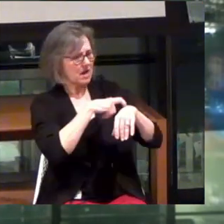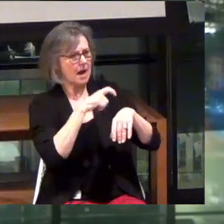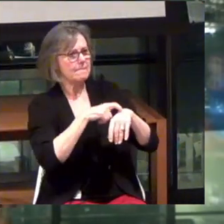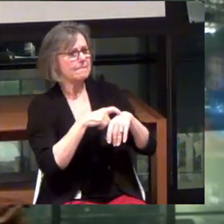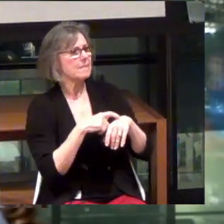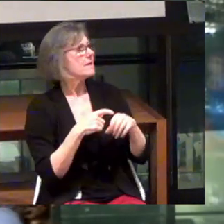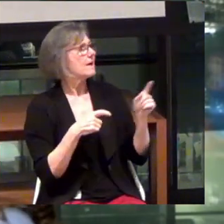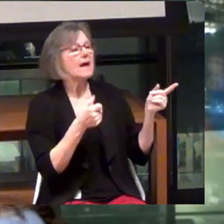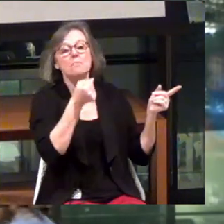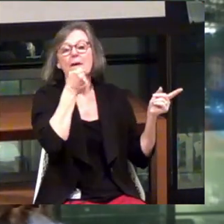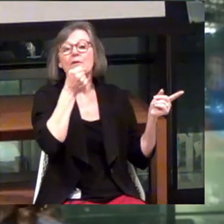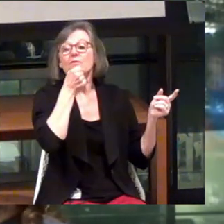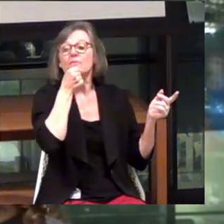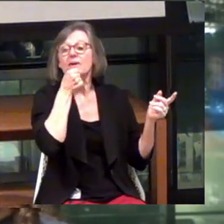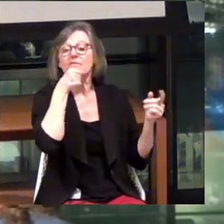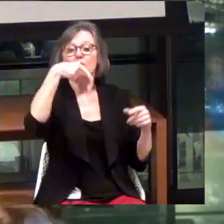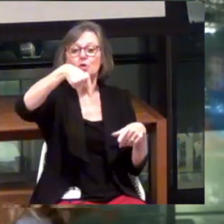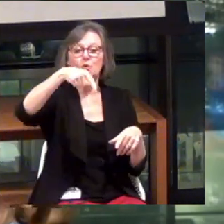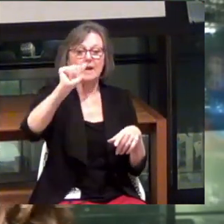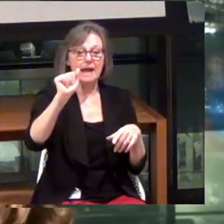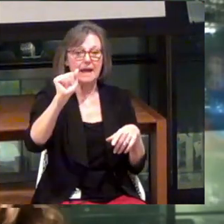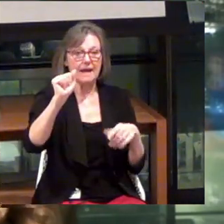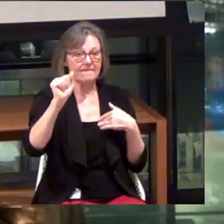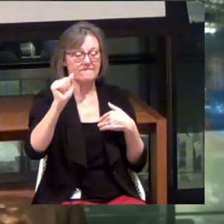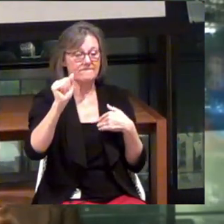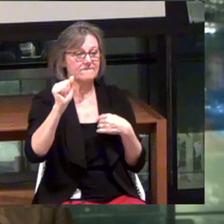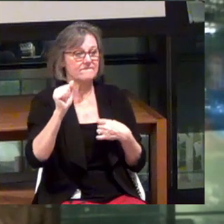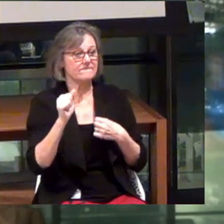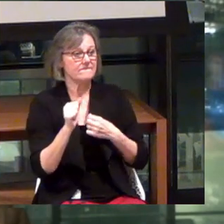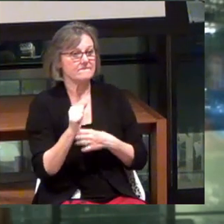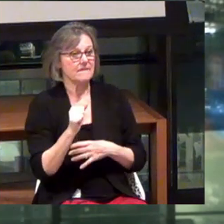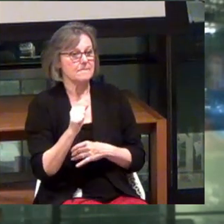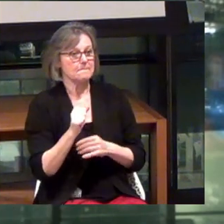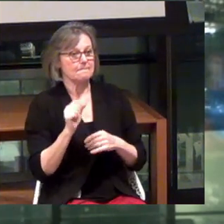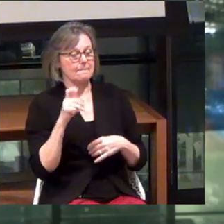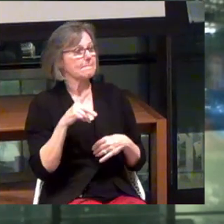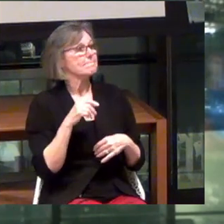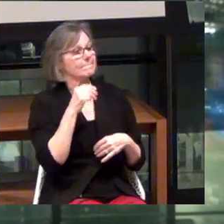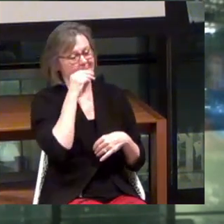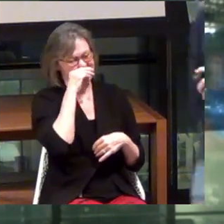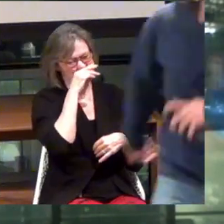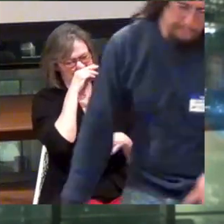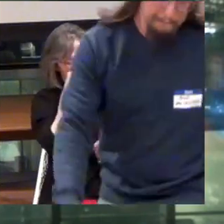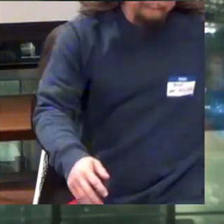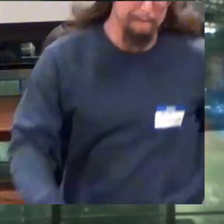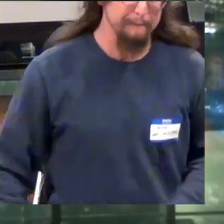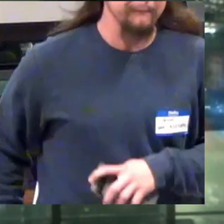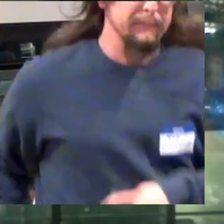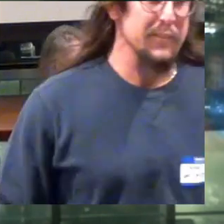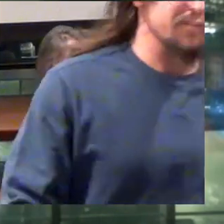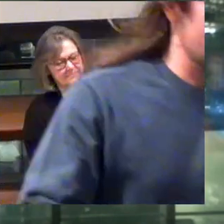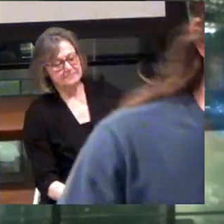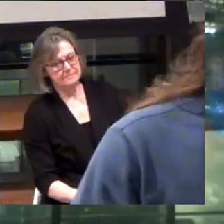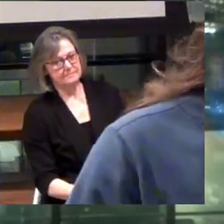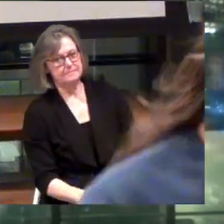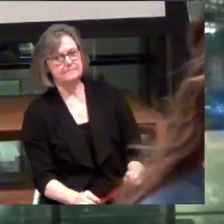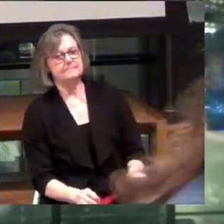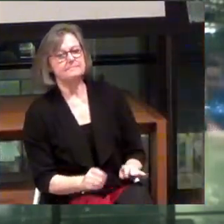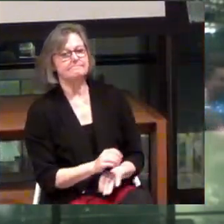We have a mic here for Q and A as well. Okay. All right.